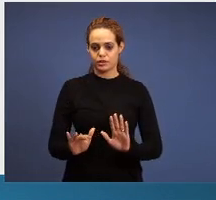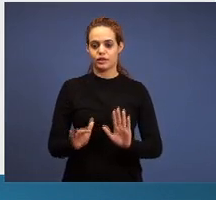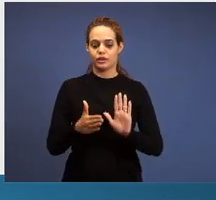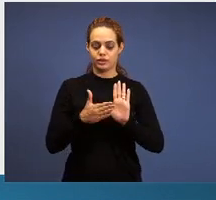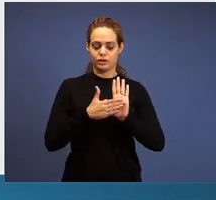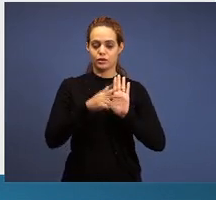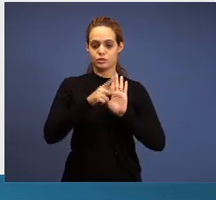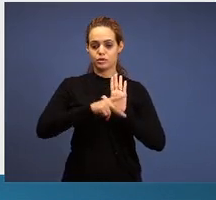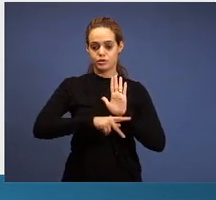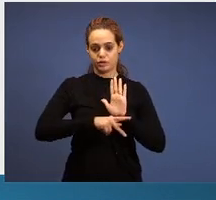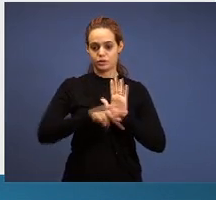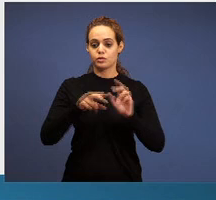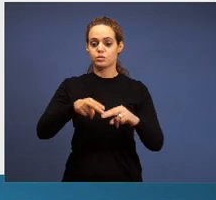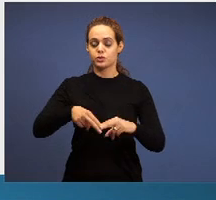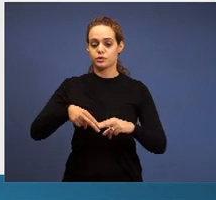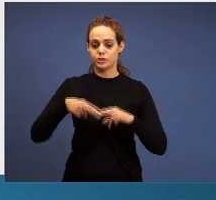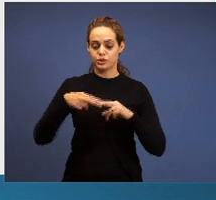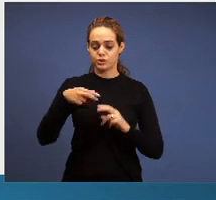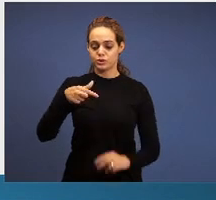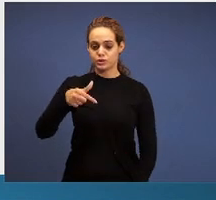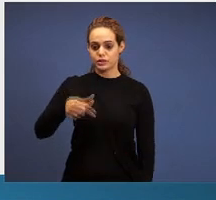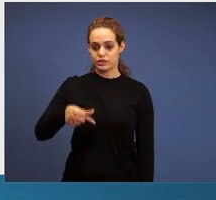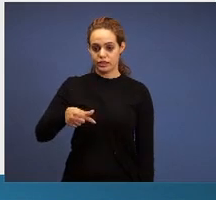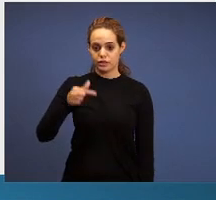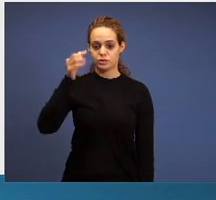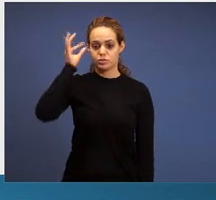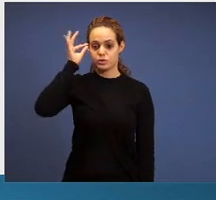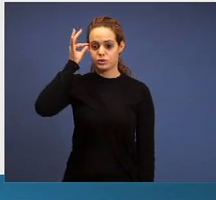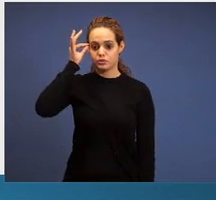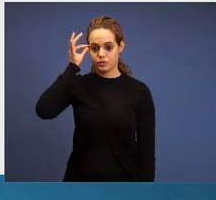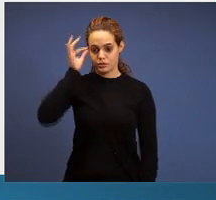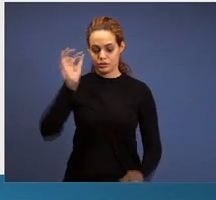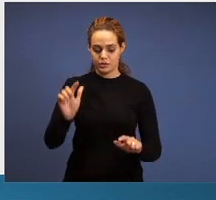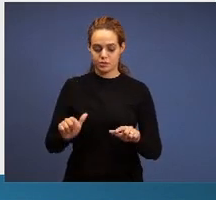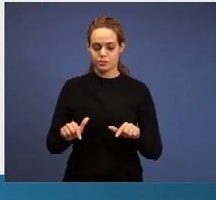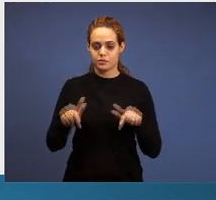spirits, the operation of seven spirits in